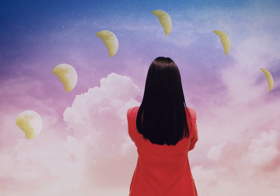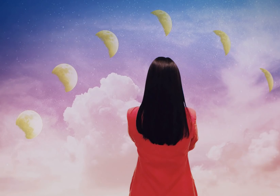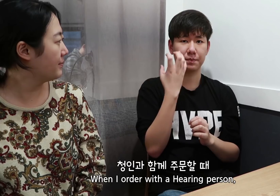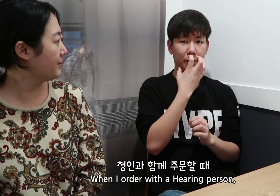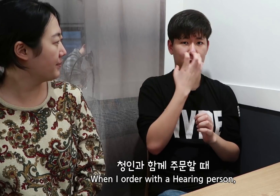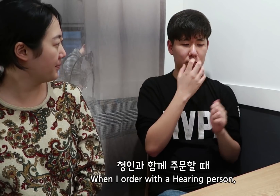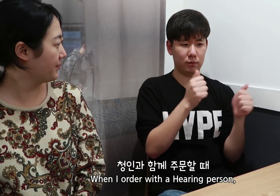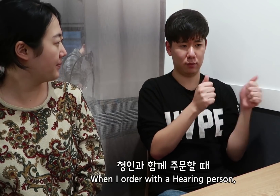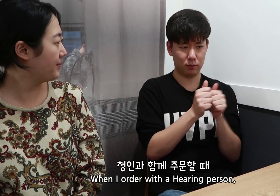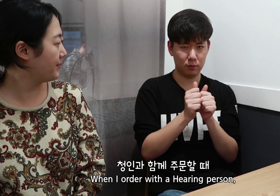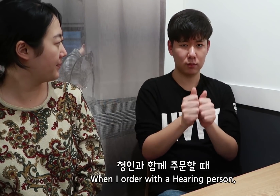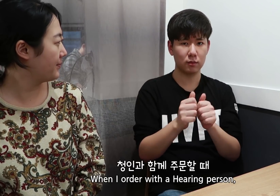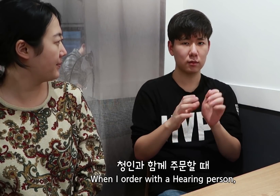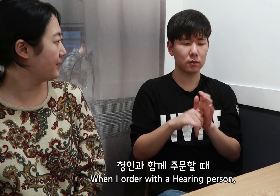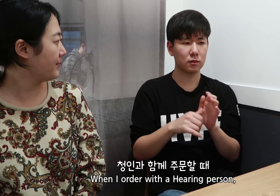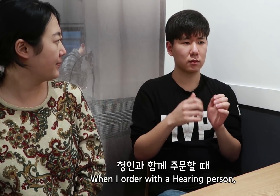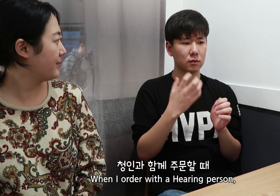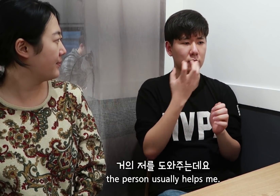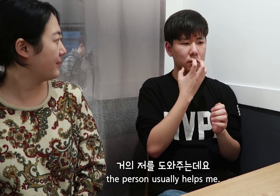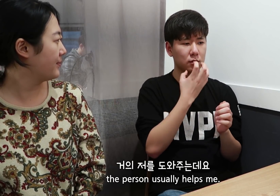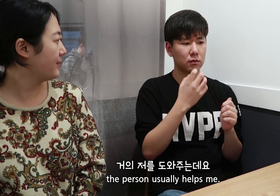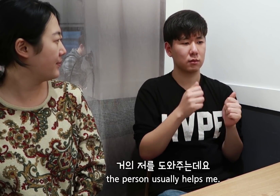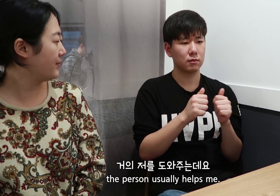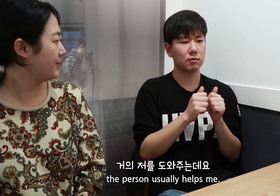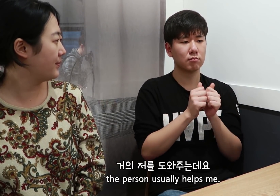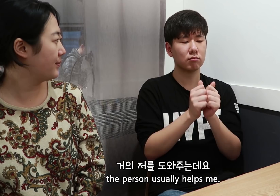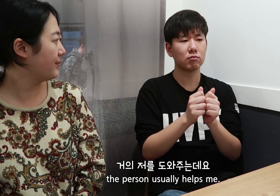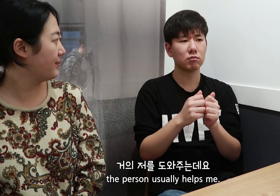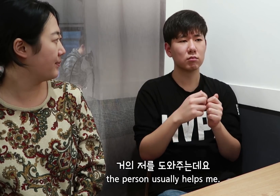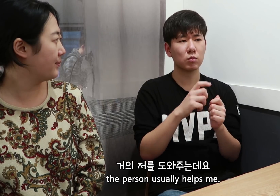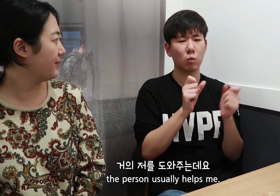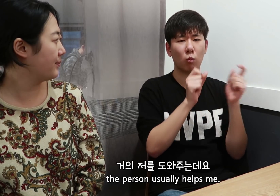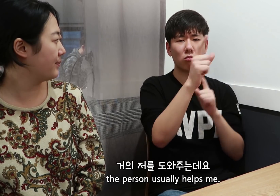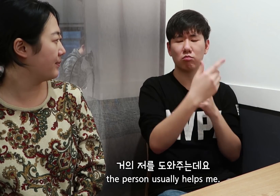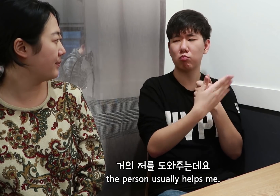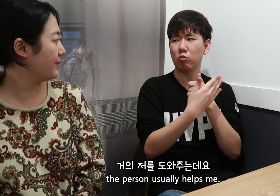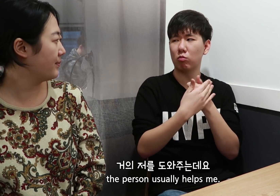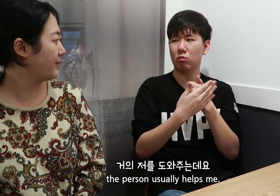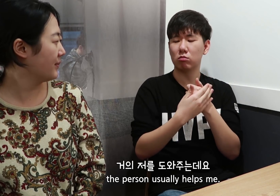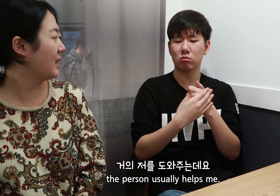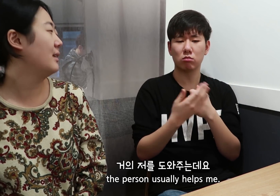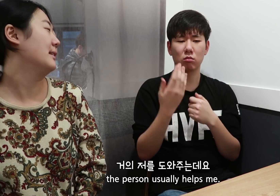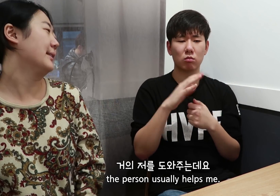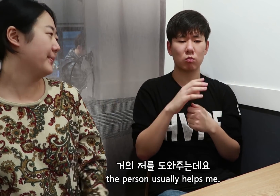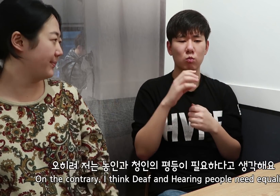When I order with a Hearing person, the person usually helps me.